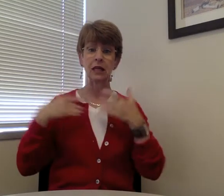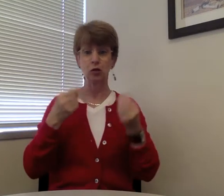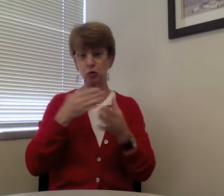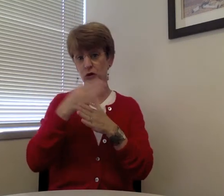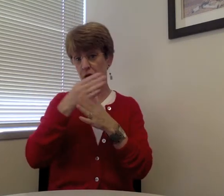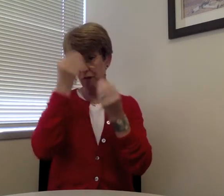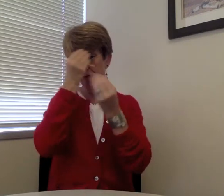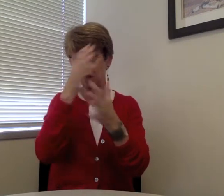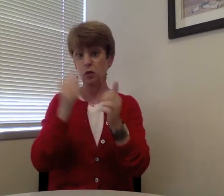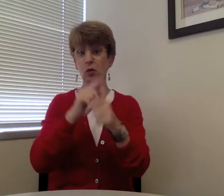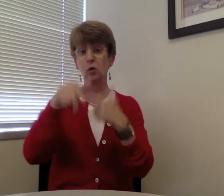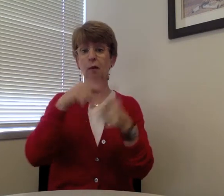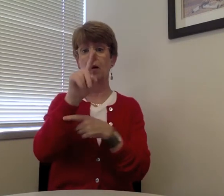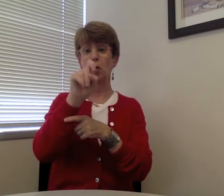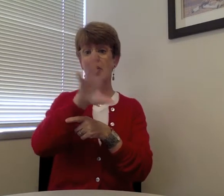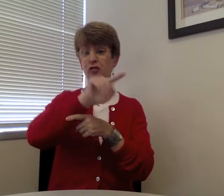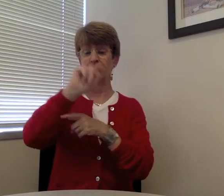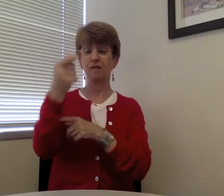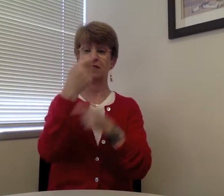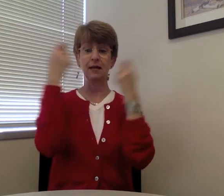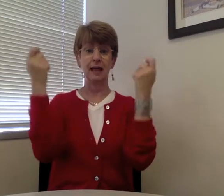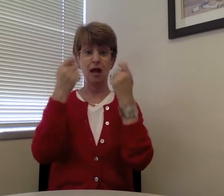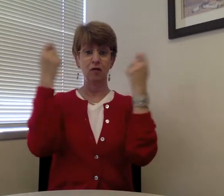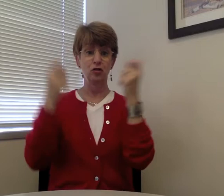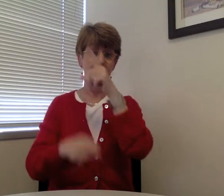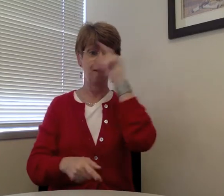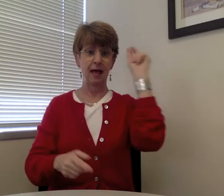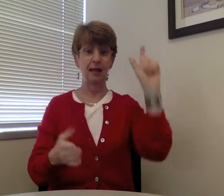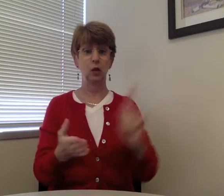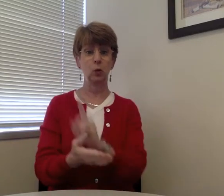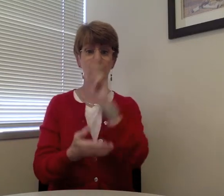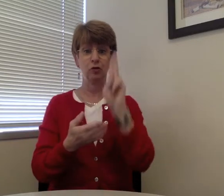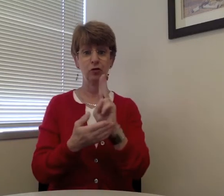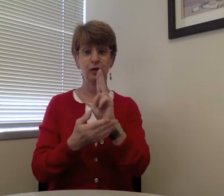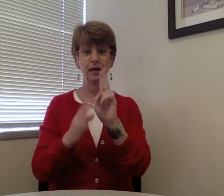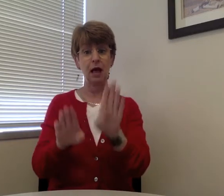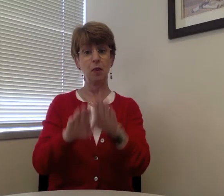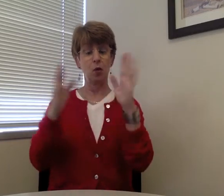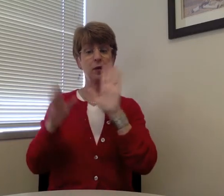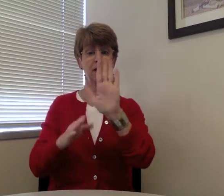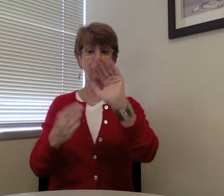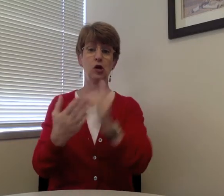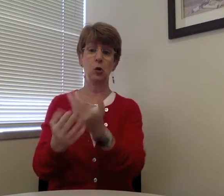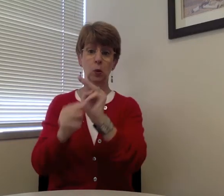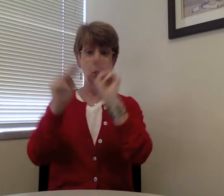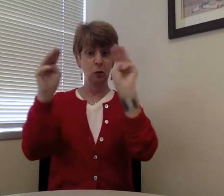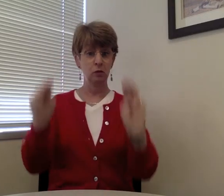In this issue, we are excited to share information with you about the 150th Anniversary of Gallaudet